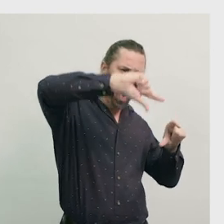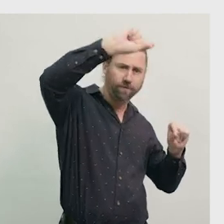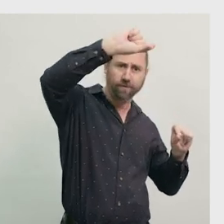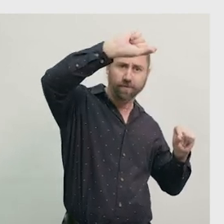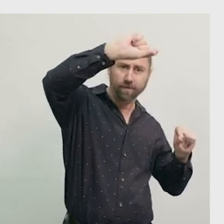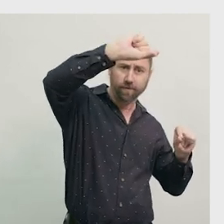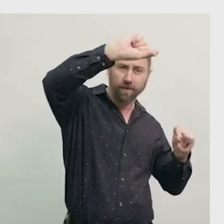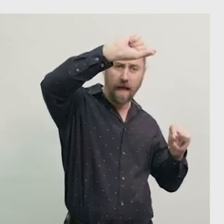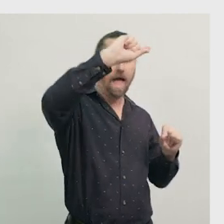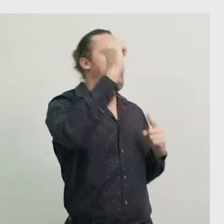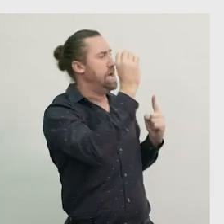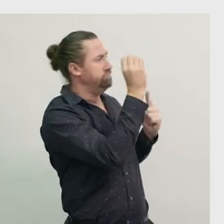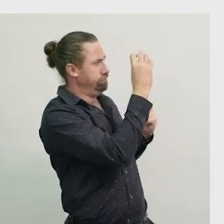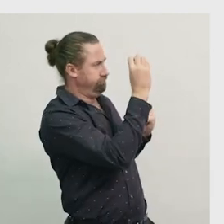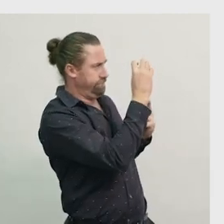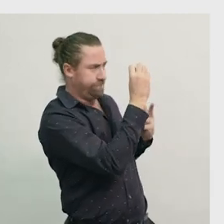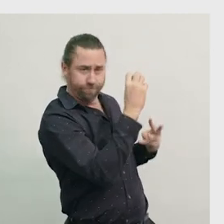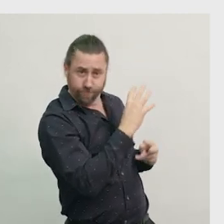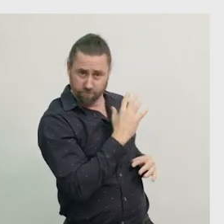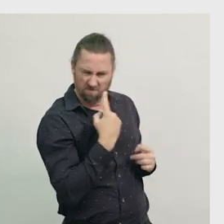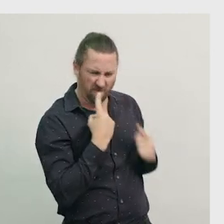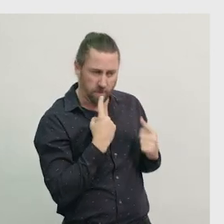So let's place these in one of the circles.